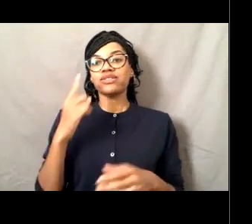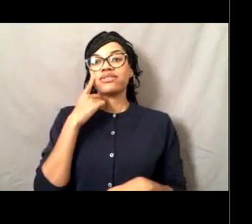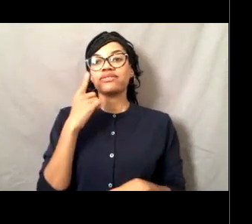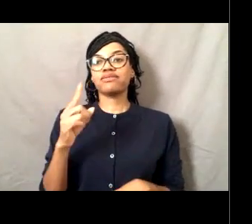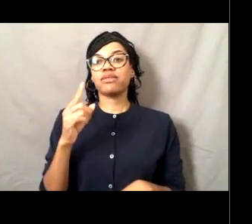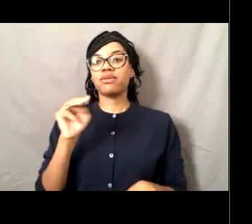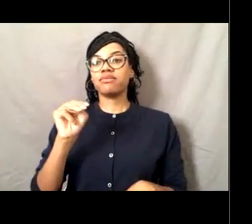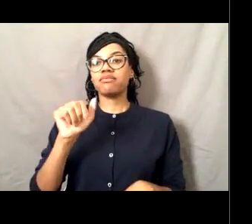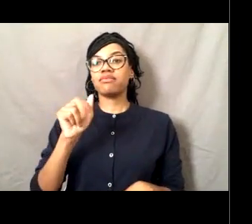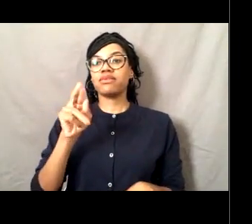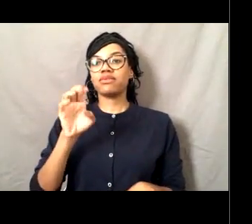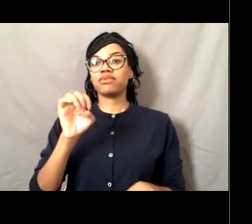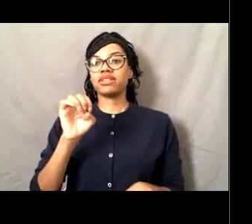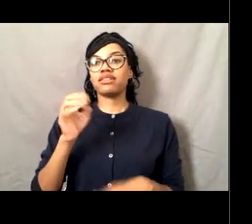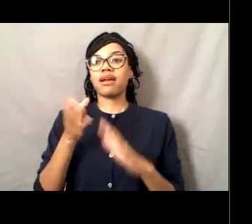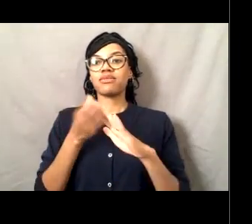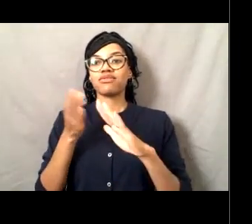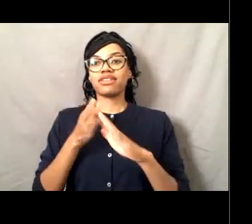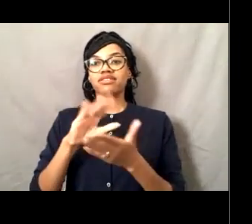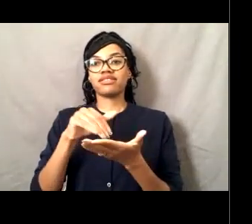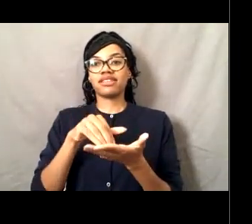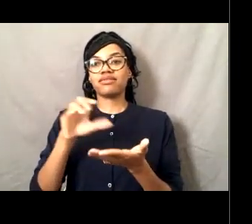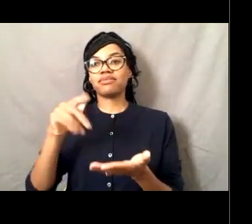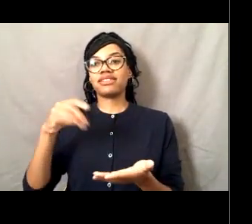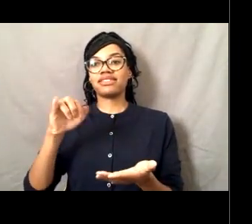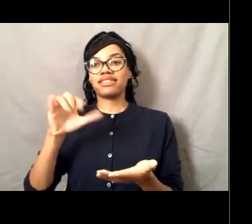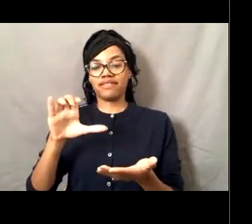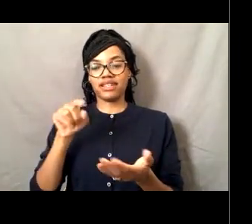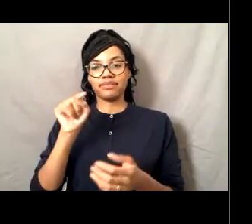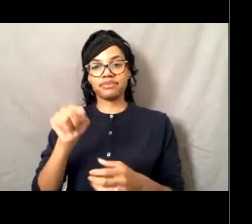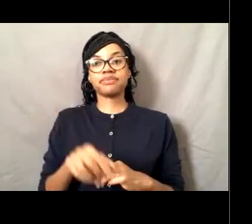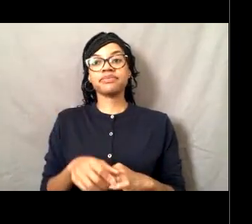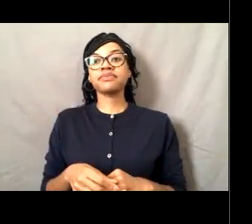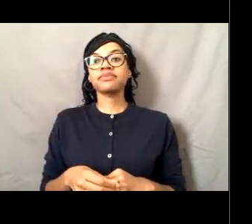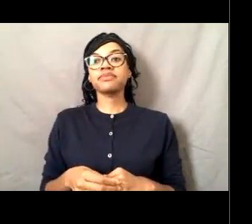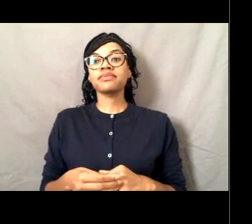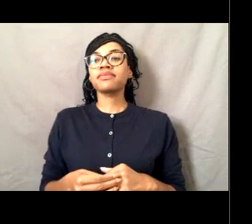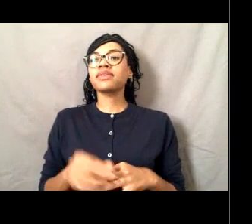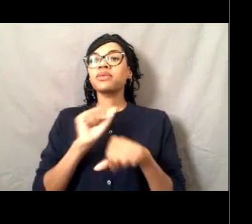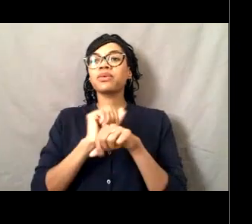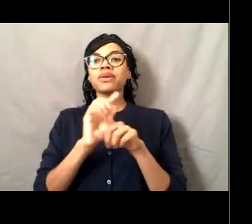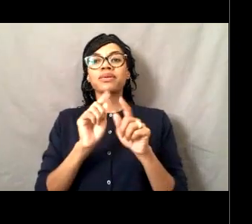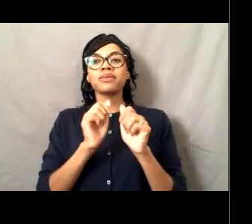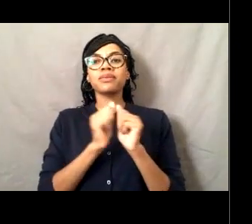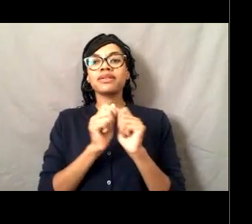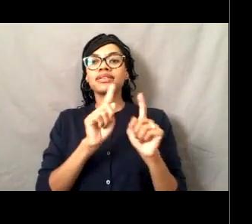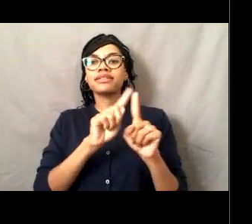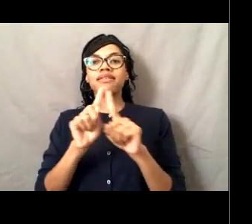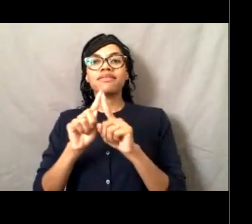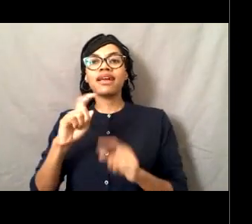And in that assignment, I got to work with all of the XOs on the West Coast fleet